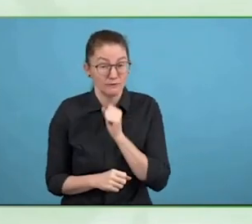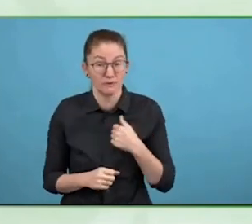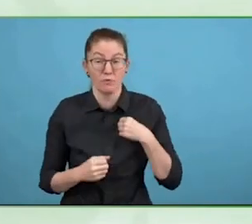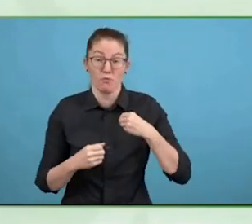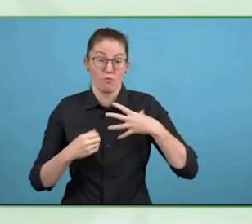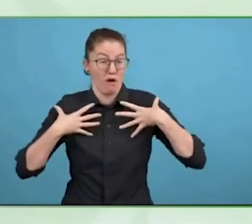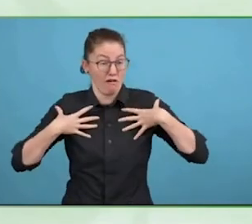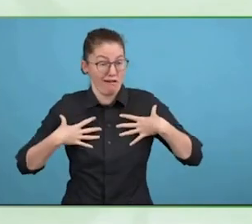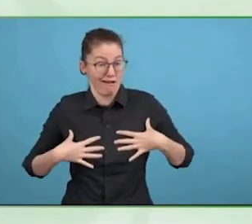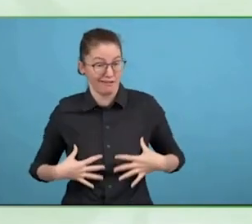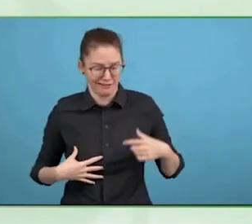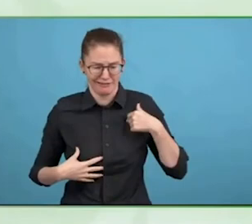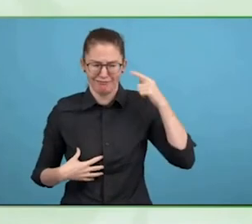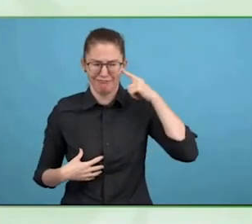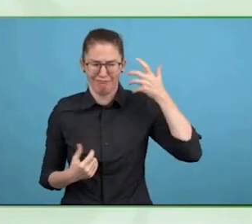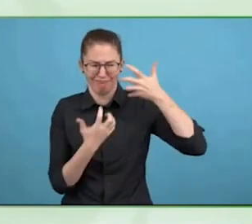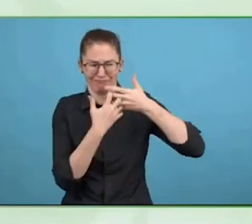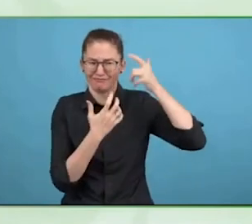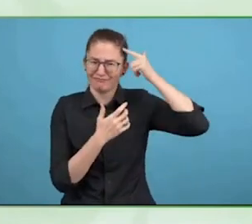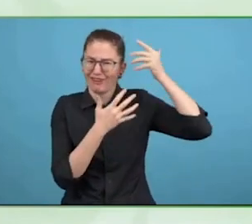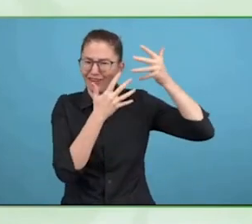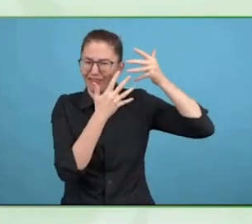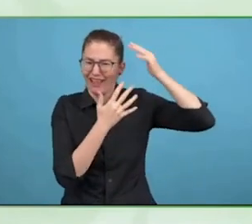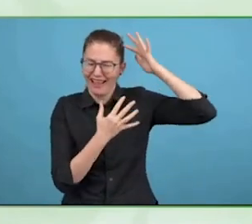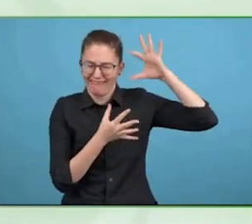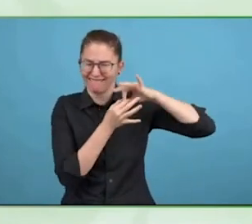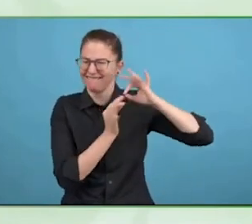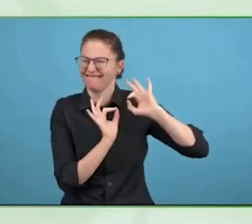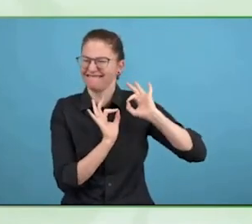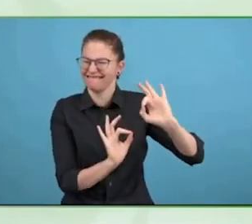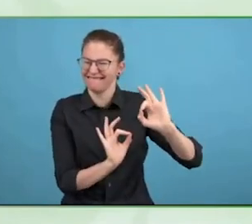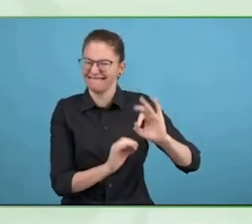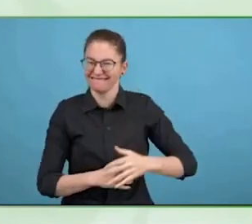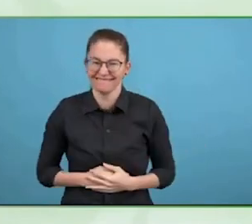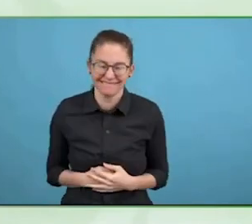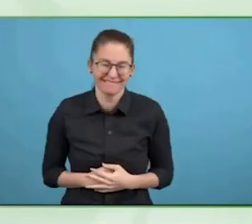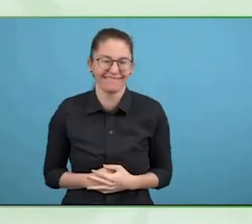discuss law, we will discuss independent living and human rights.